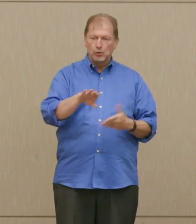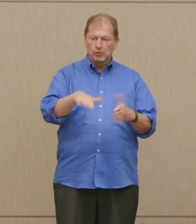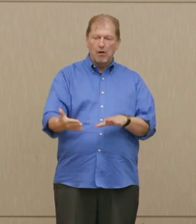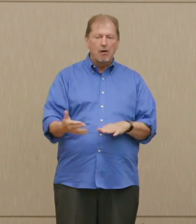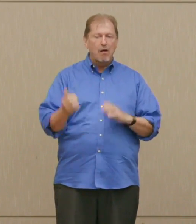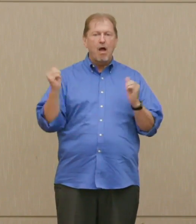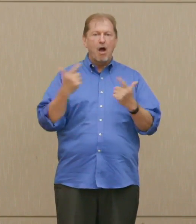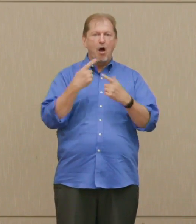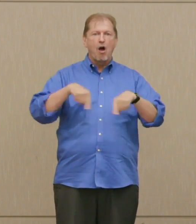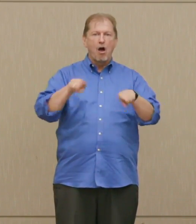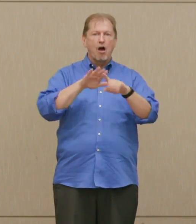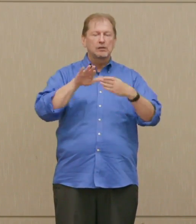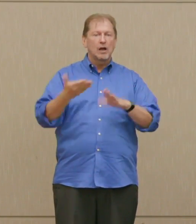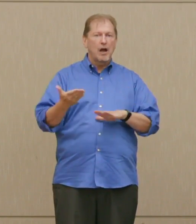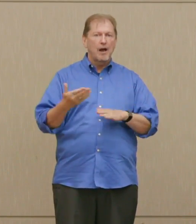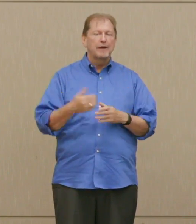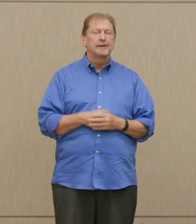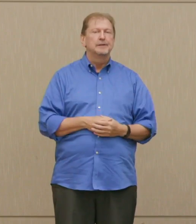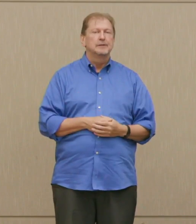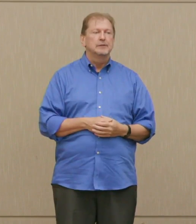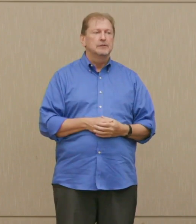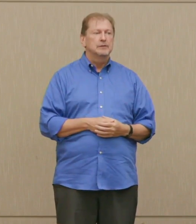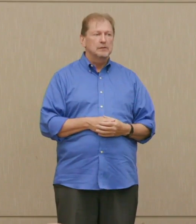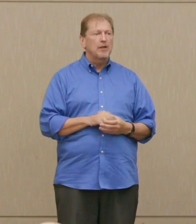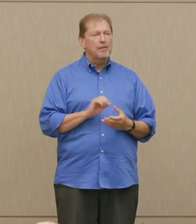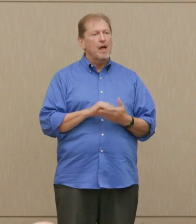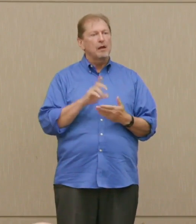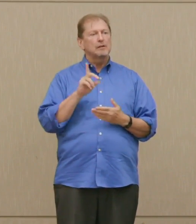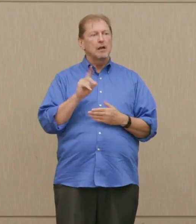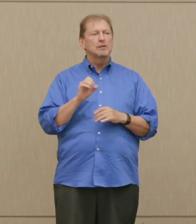That's all at stake now.